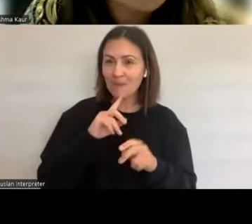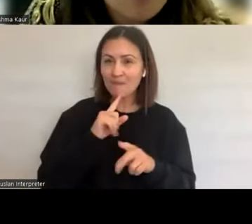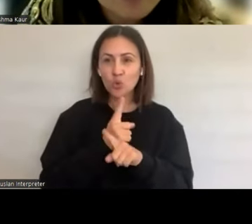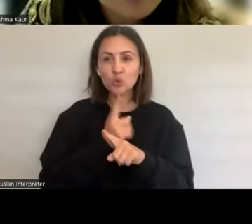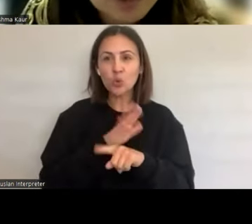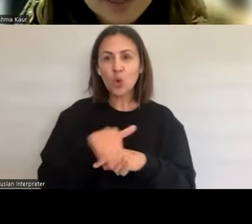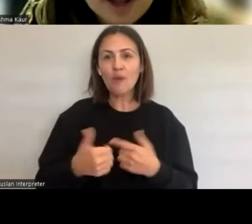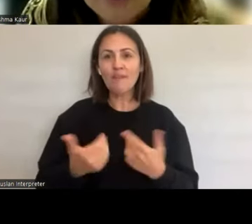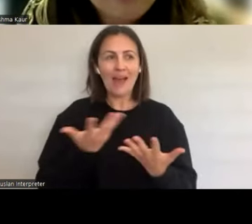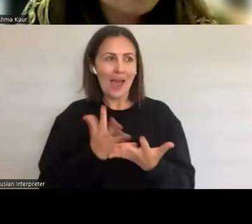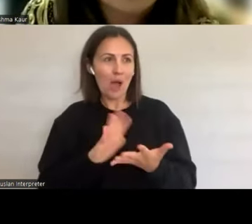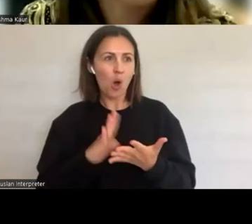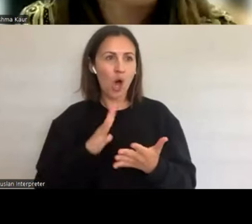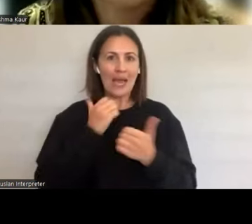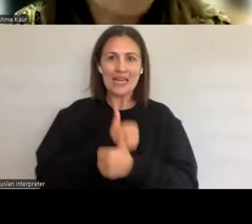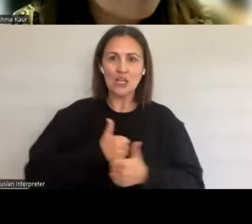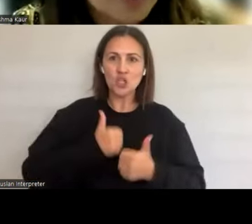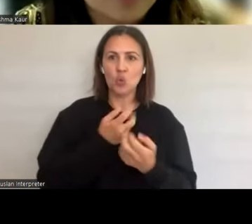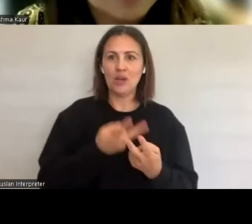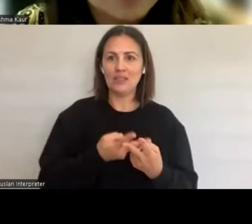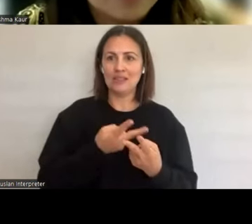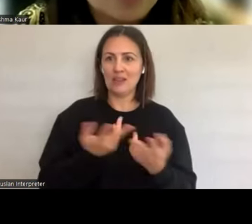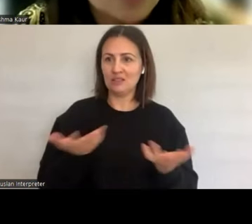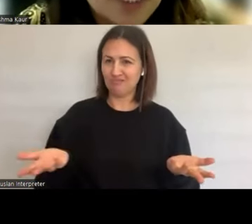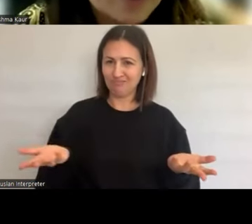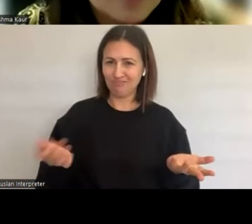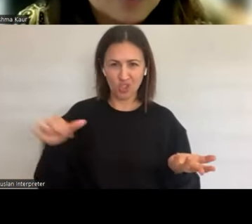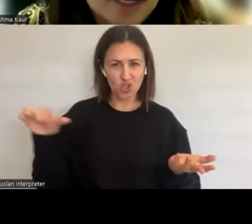throughout life. Like we've gained so much just listening to Anita today.